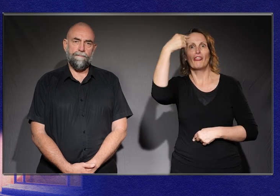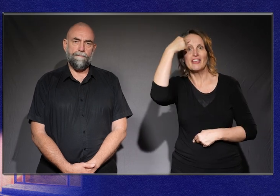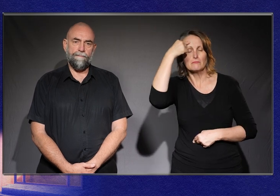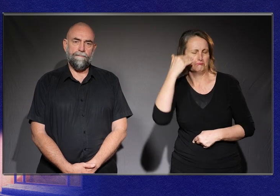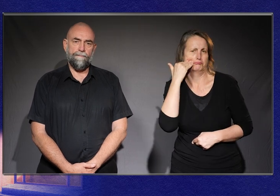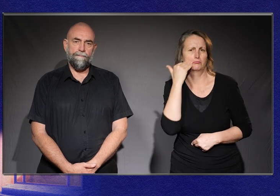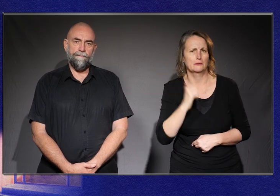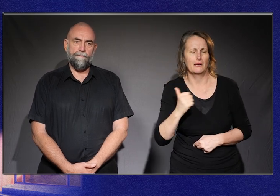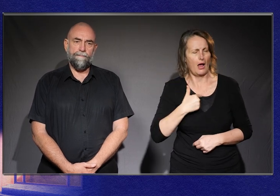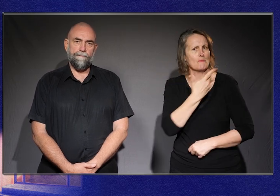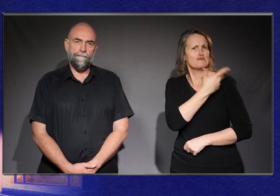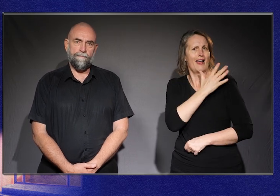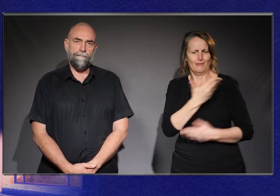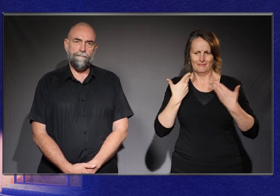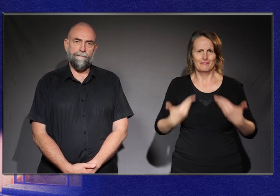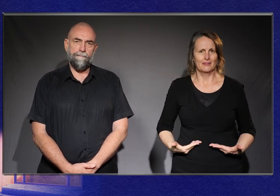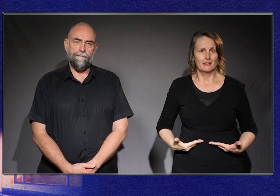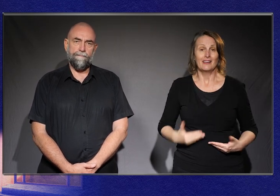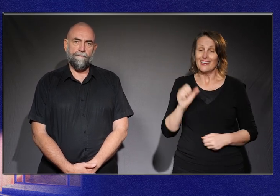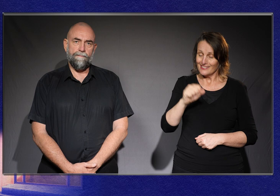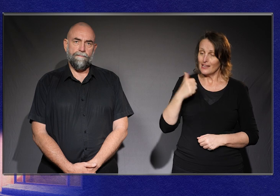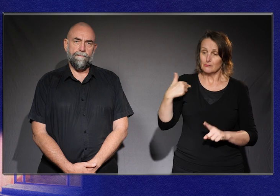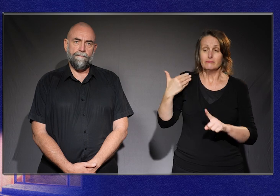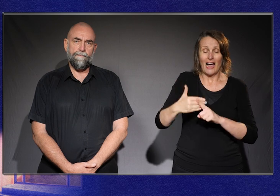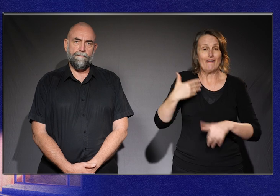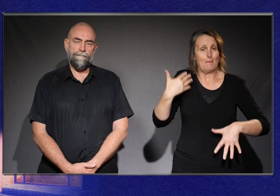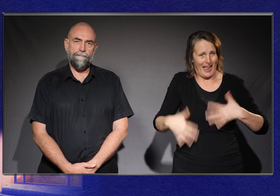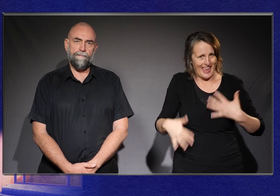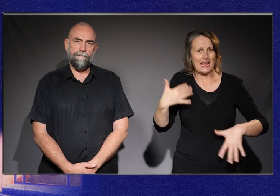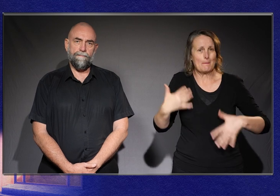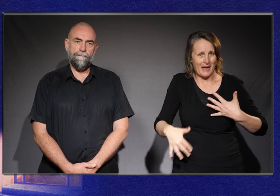And it's, it includes a living in pain, yes, I would choose not to live in pain.